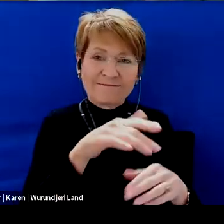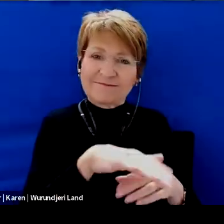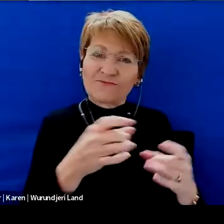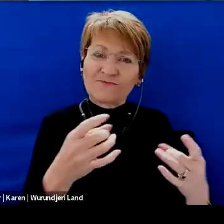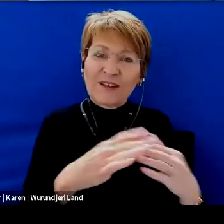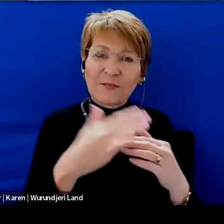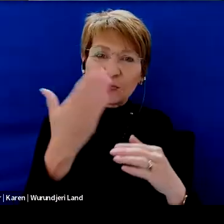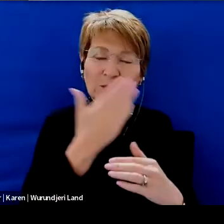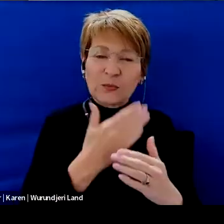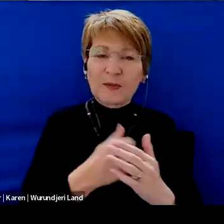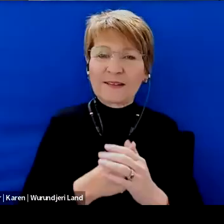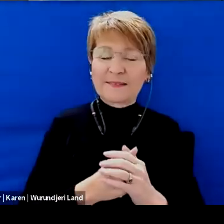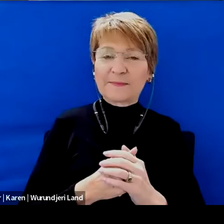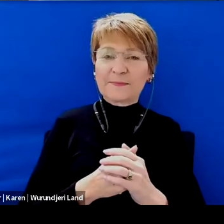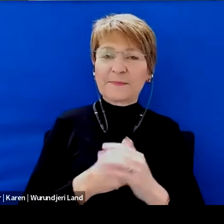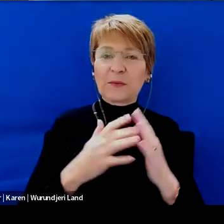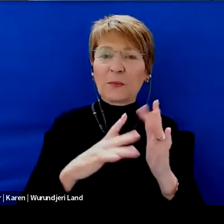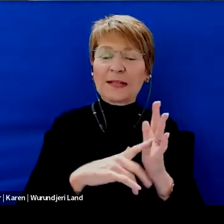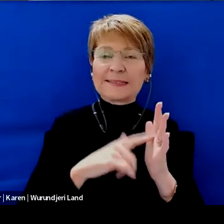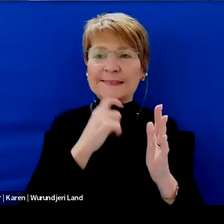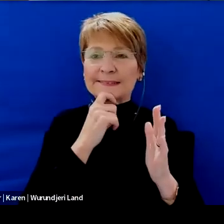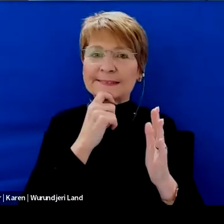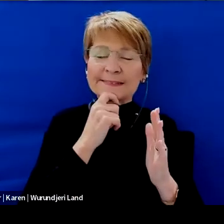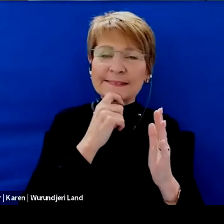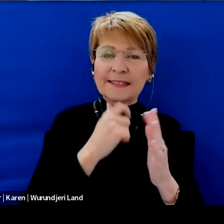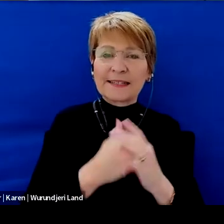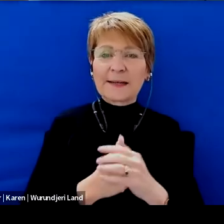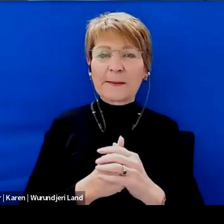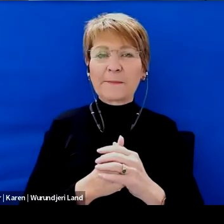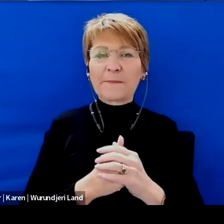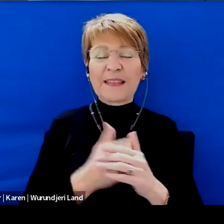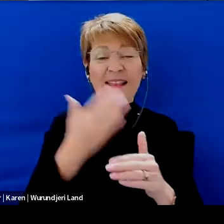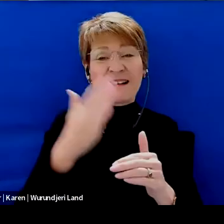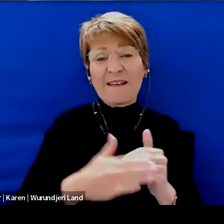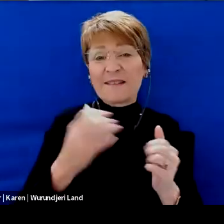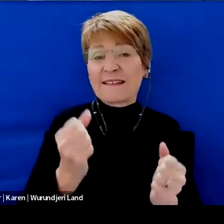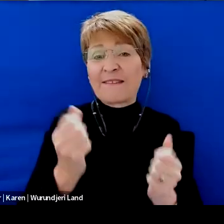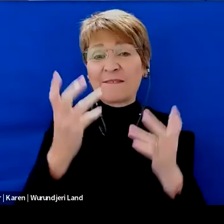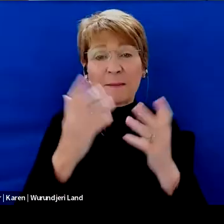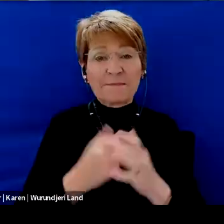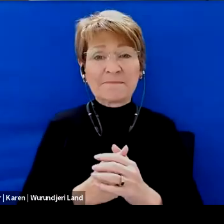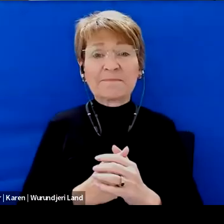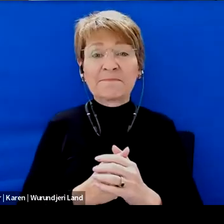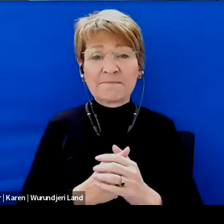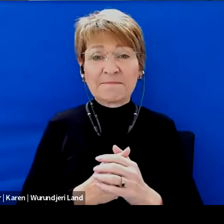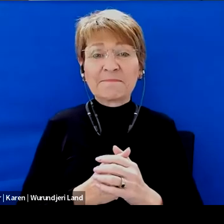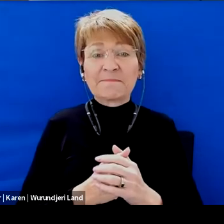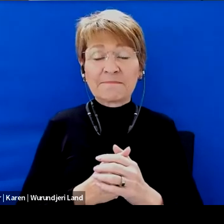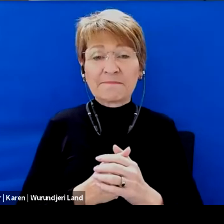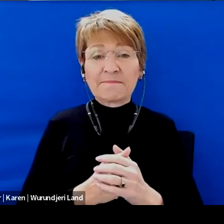Oh, never give up. Yep,